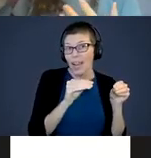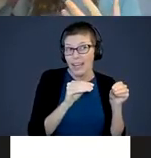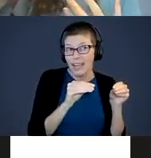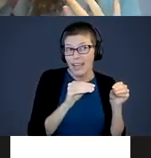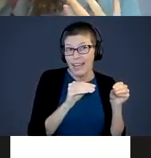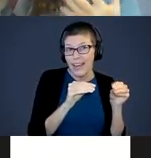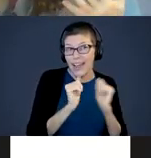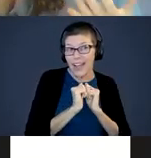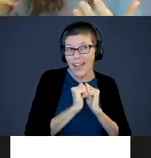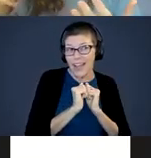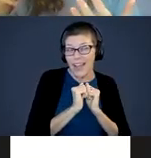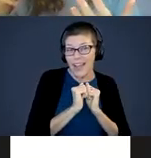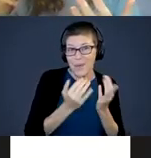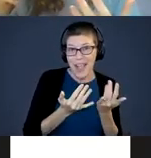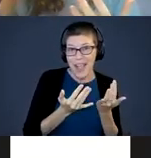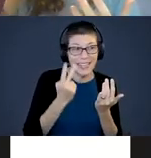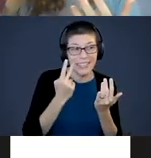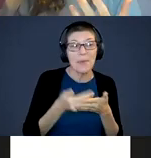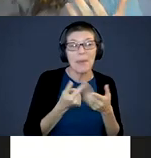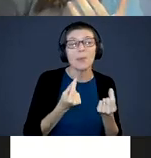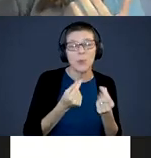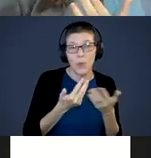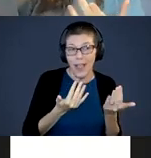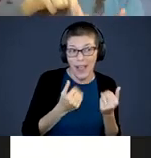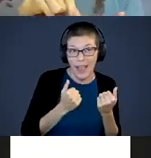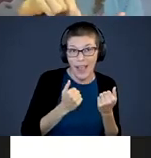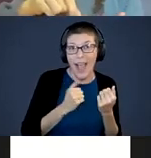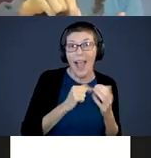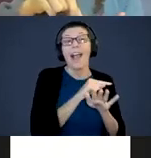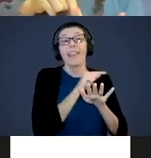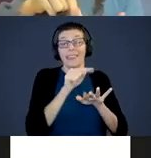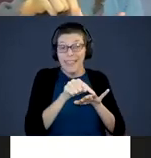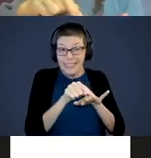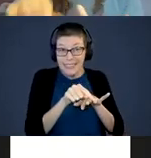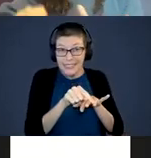pausing and waiting to see what the baby does. This little piggy stayed home.